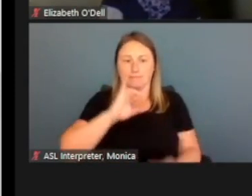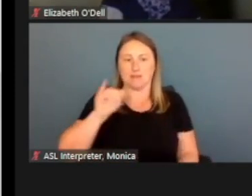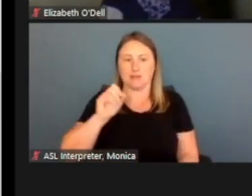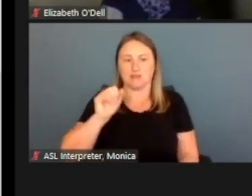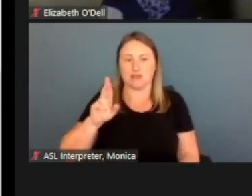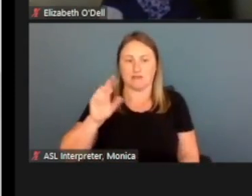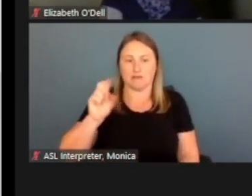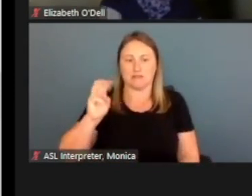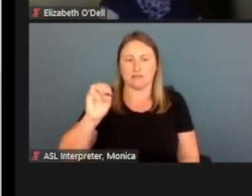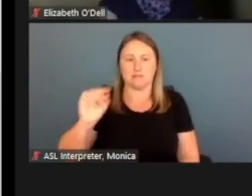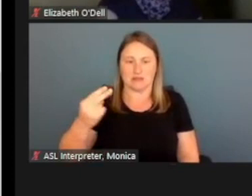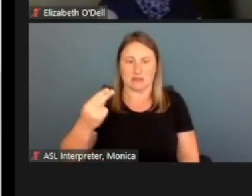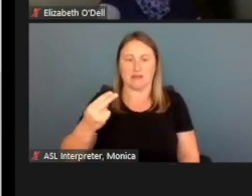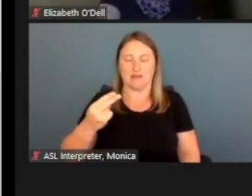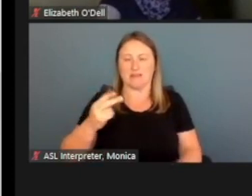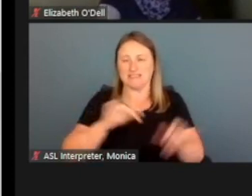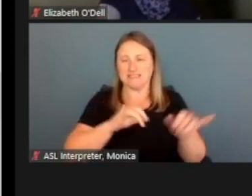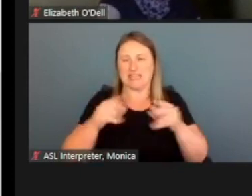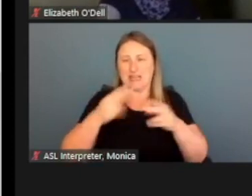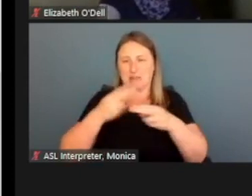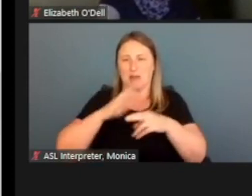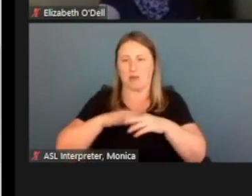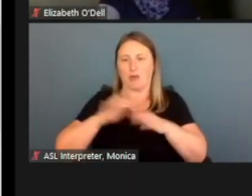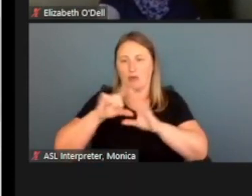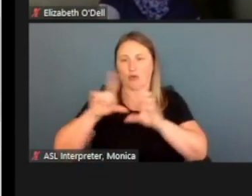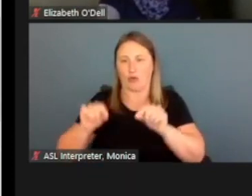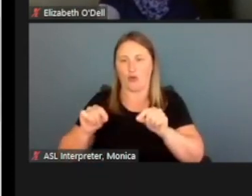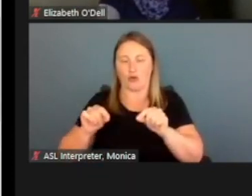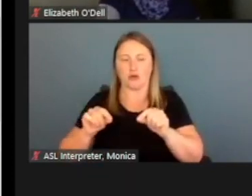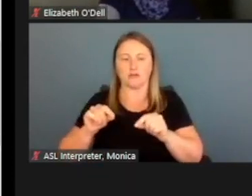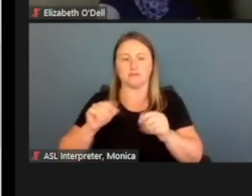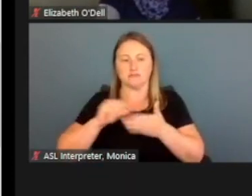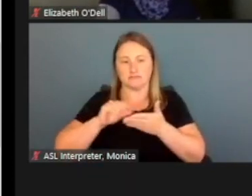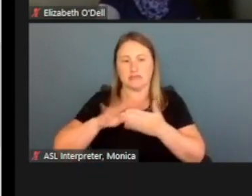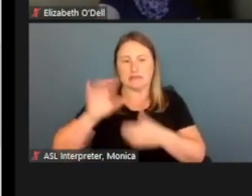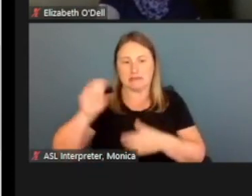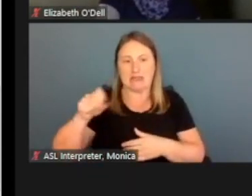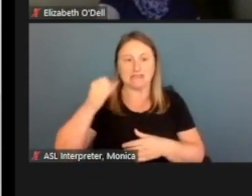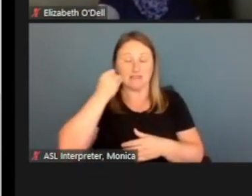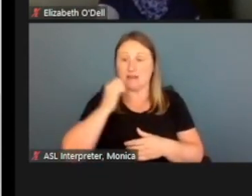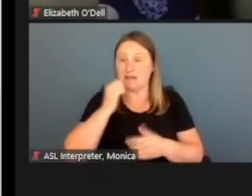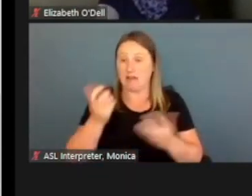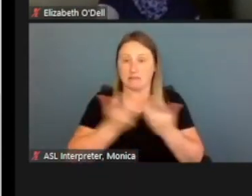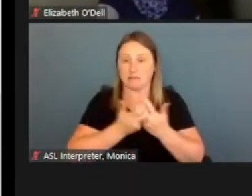that appears on her card. Yes, if for whatever reason it was not, she could put in the name.